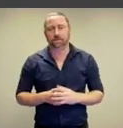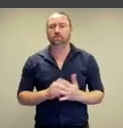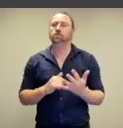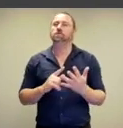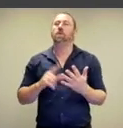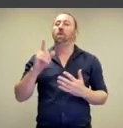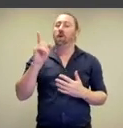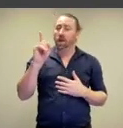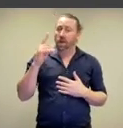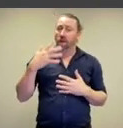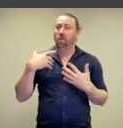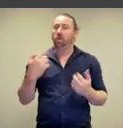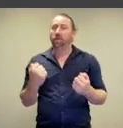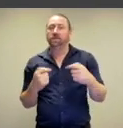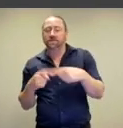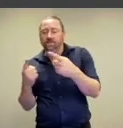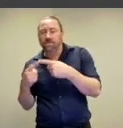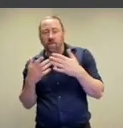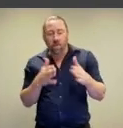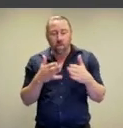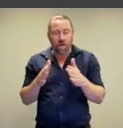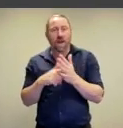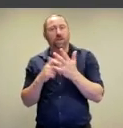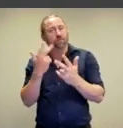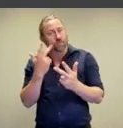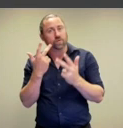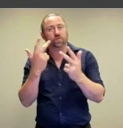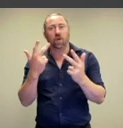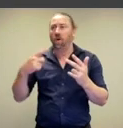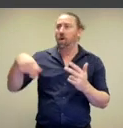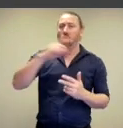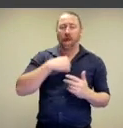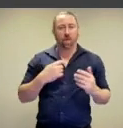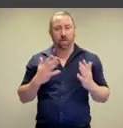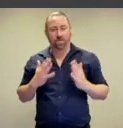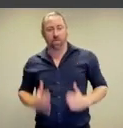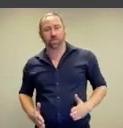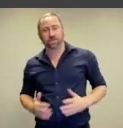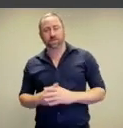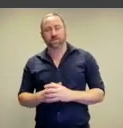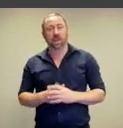photography and so now we have